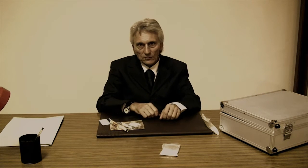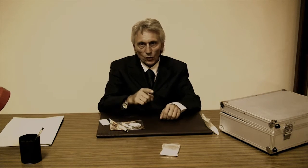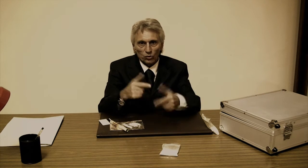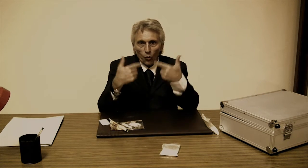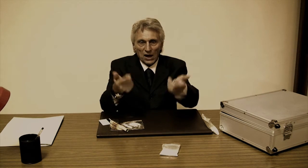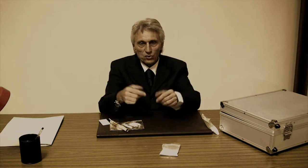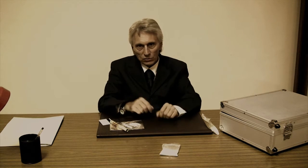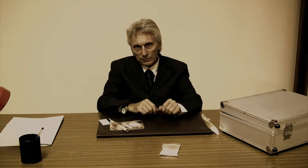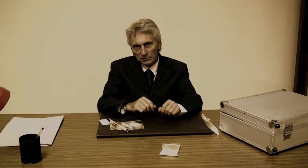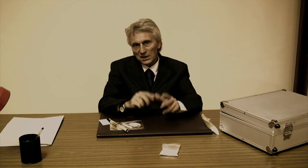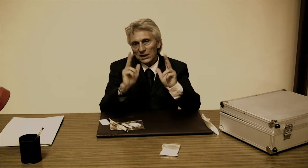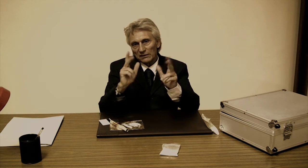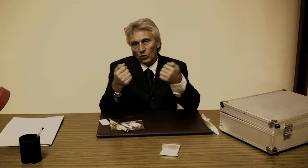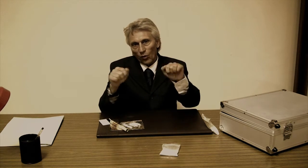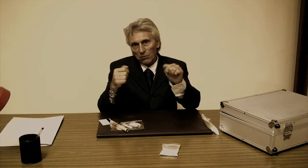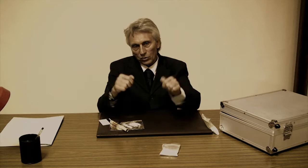This is a tribute. and enjoy the bike ...